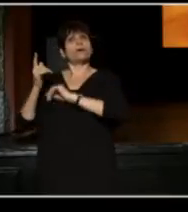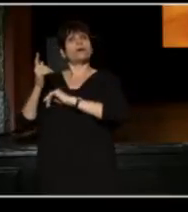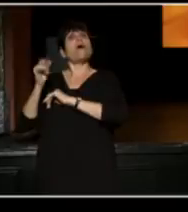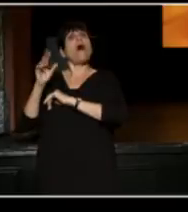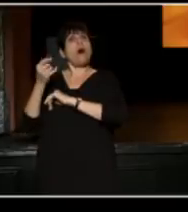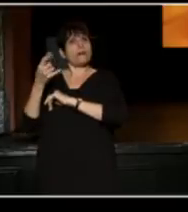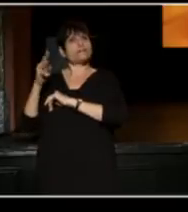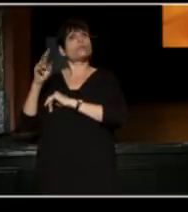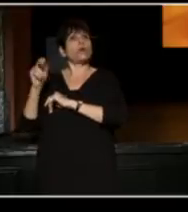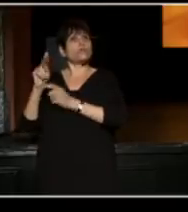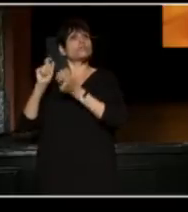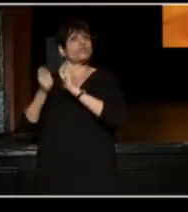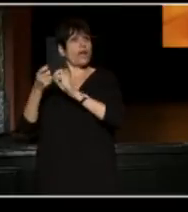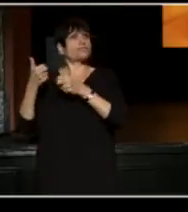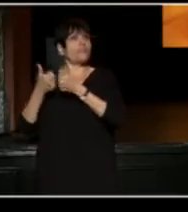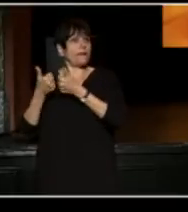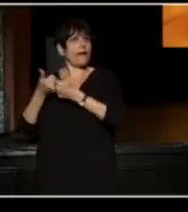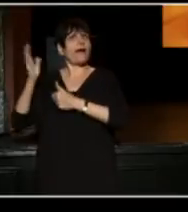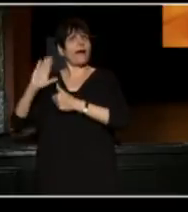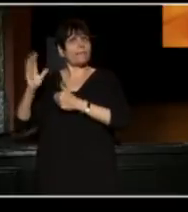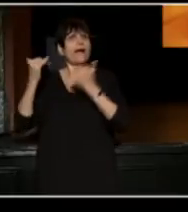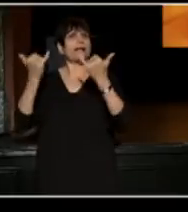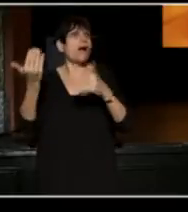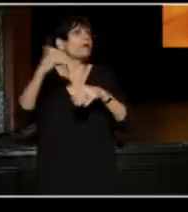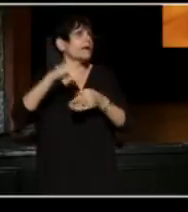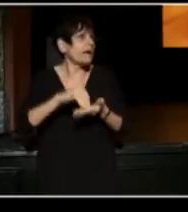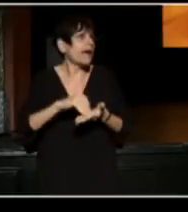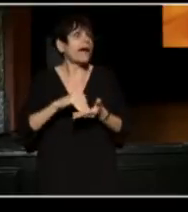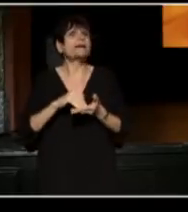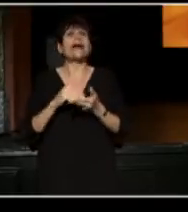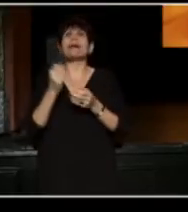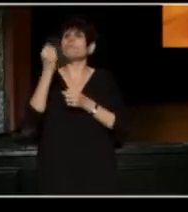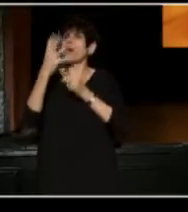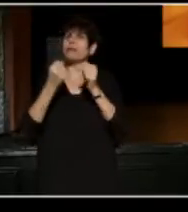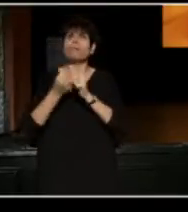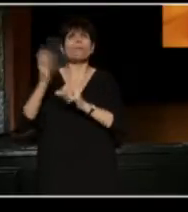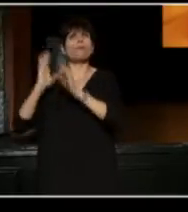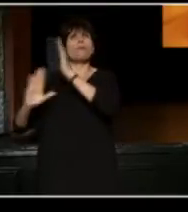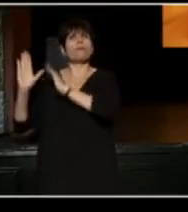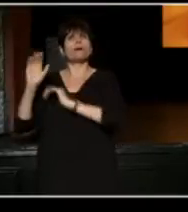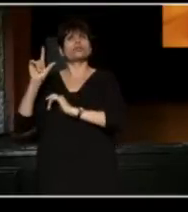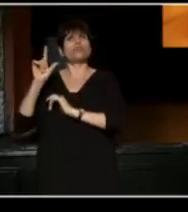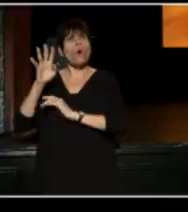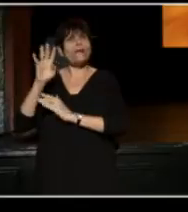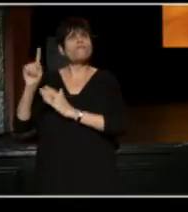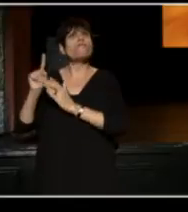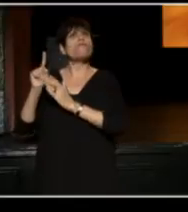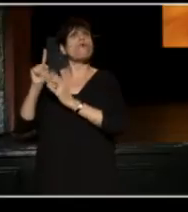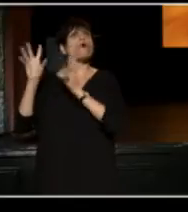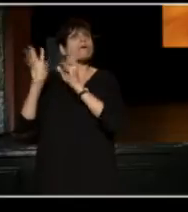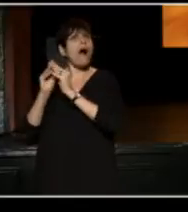and the thousands of theater people who've gathered over the past 25 conferences. And as we honor that legacy,